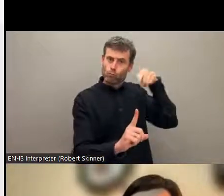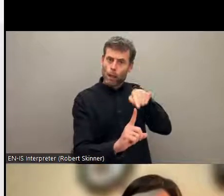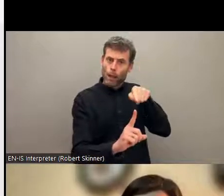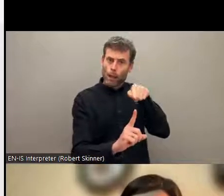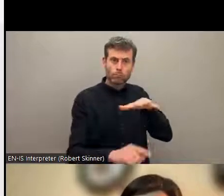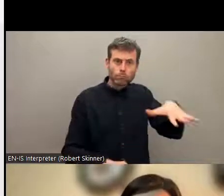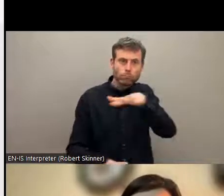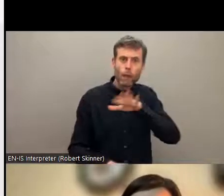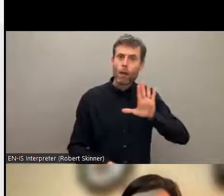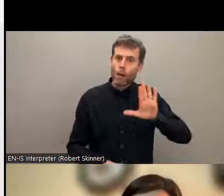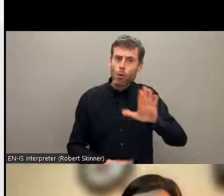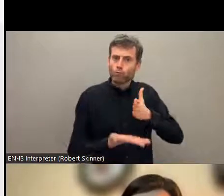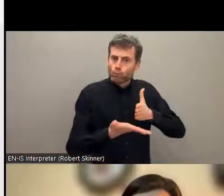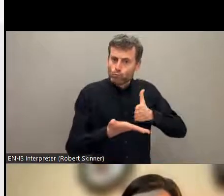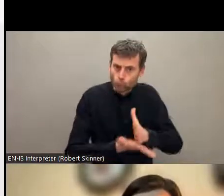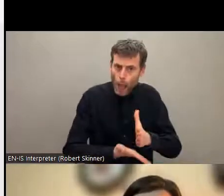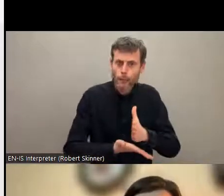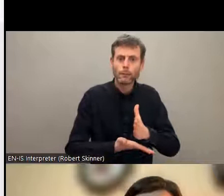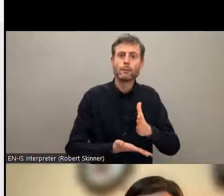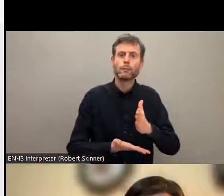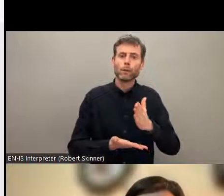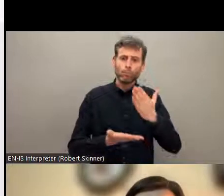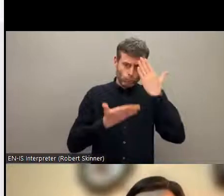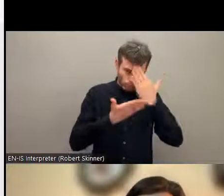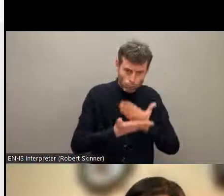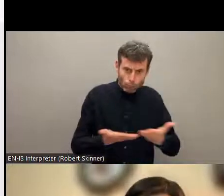and minority groups with disabilities. The disability definition has